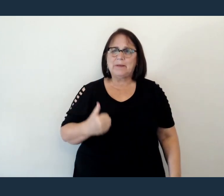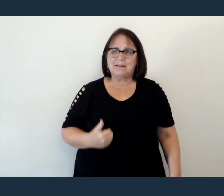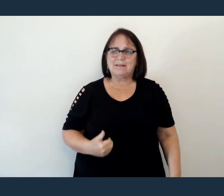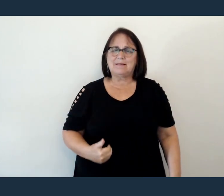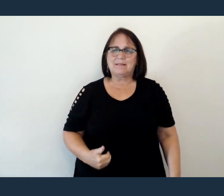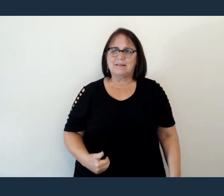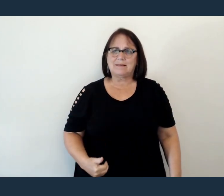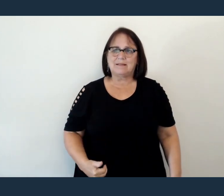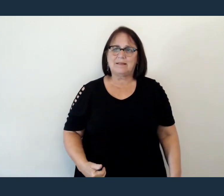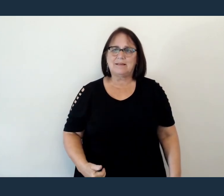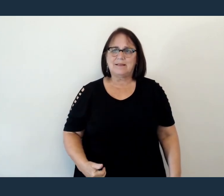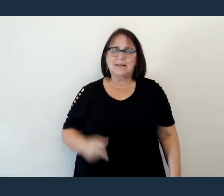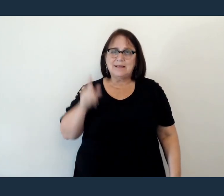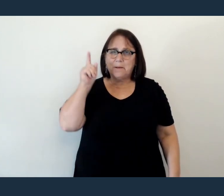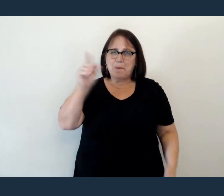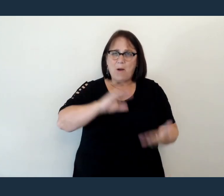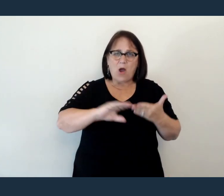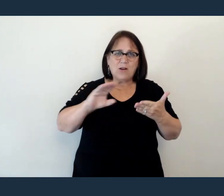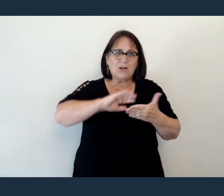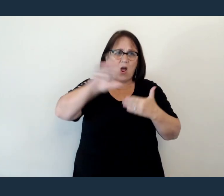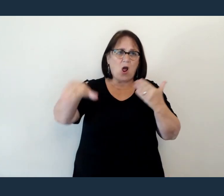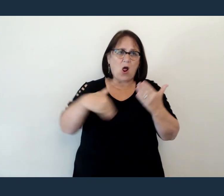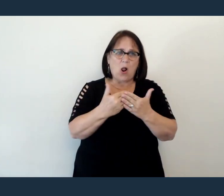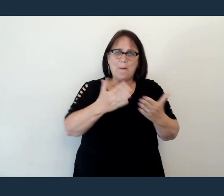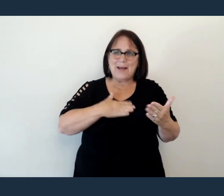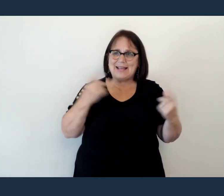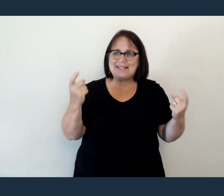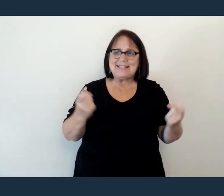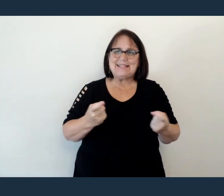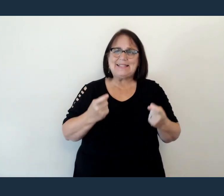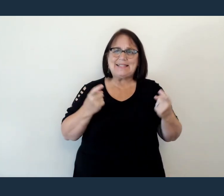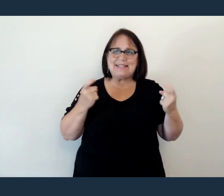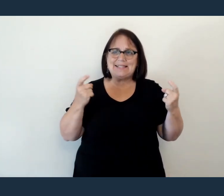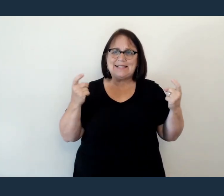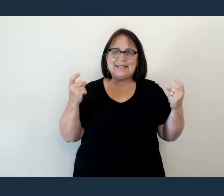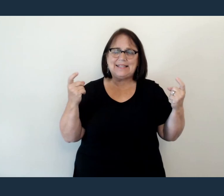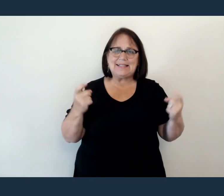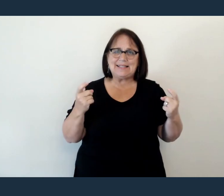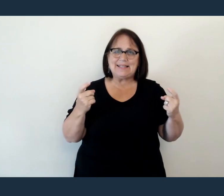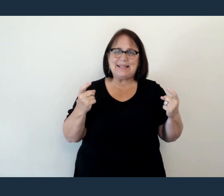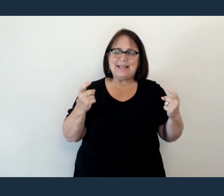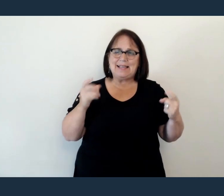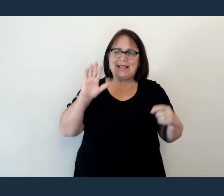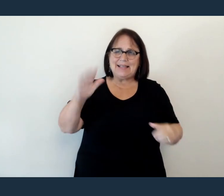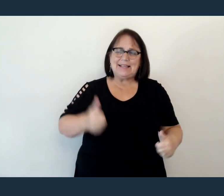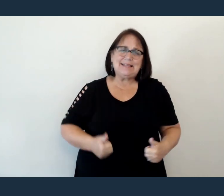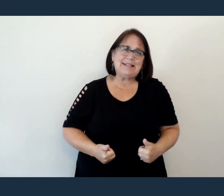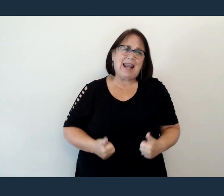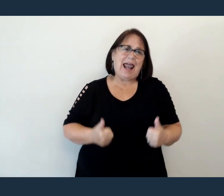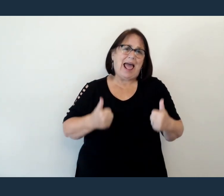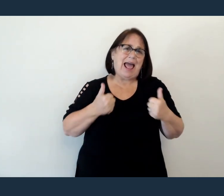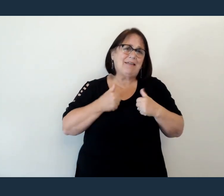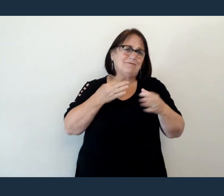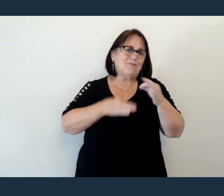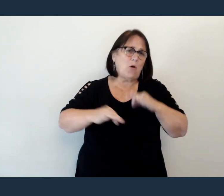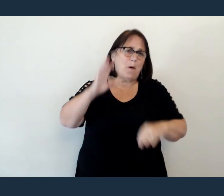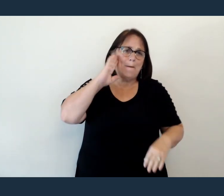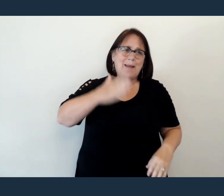His pardon for my sin His bounty for my need